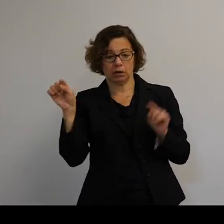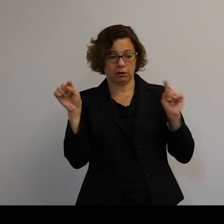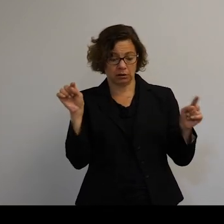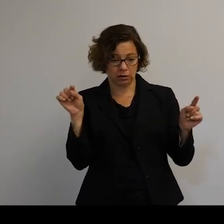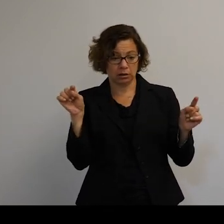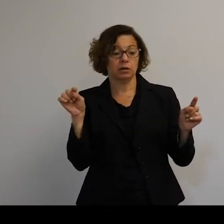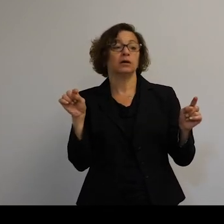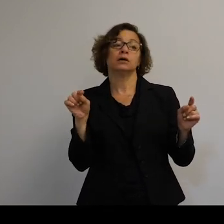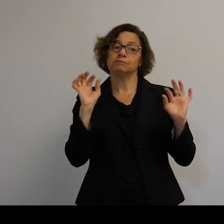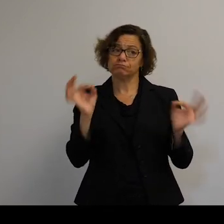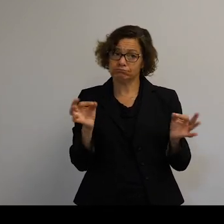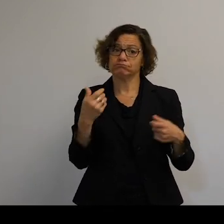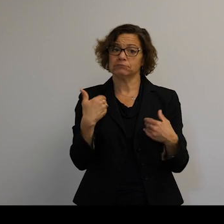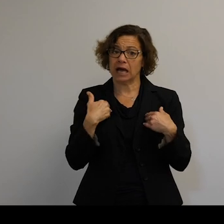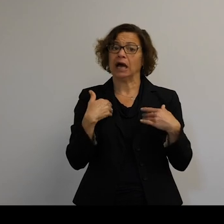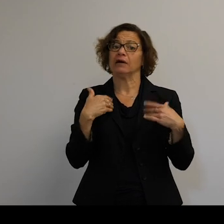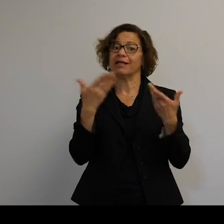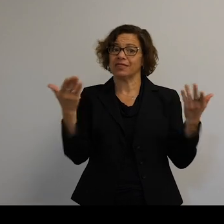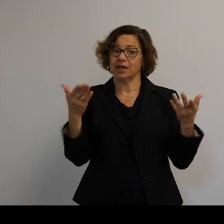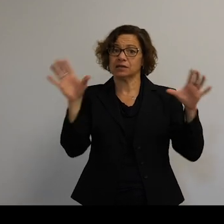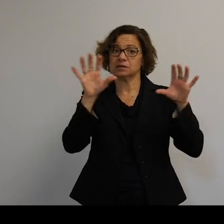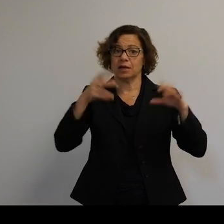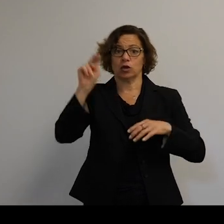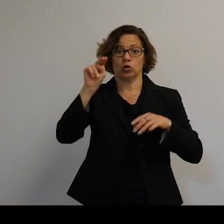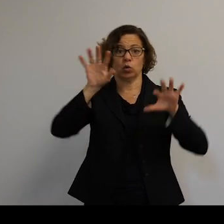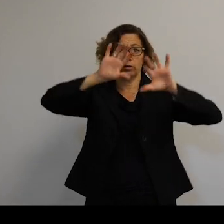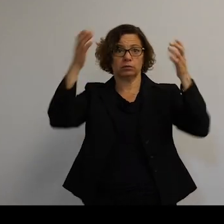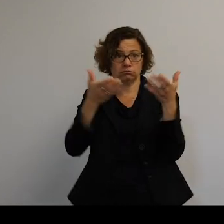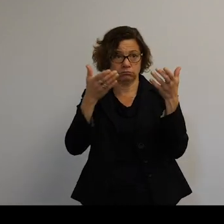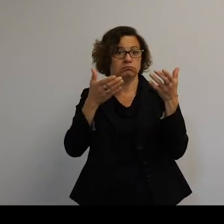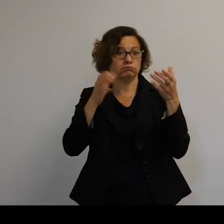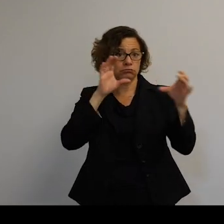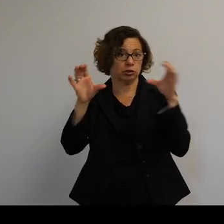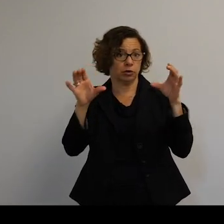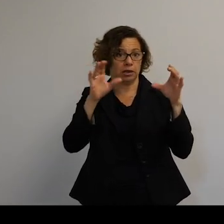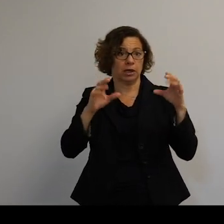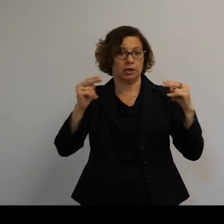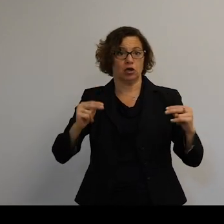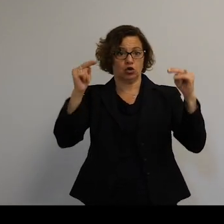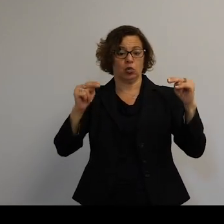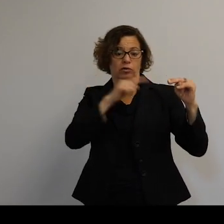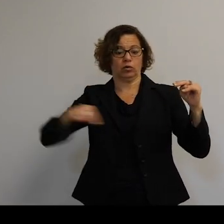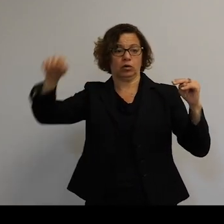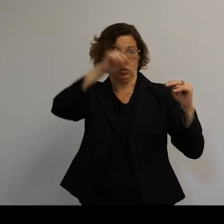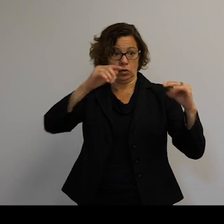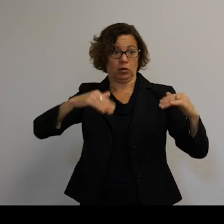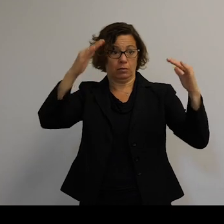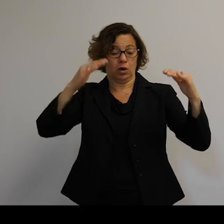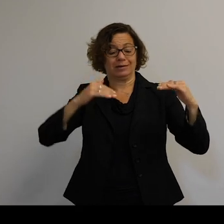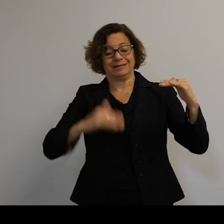you make sure you have assets in these special orbits. So that's why there's lots hanging around the Northern Hemisphere and not the equivalent,